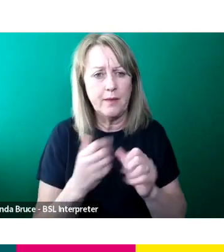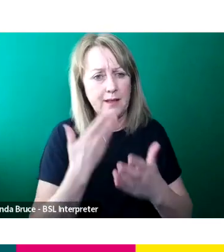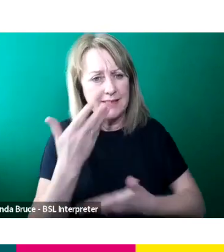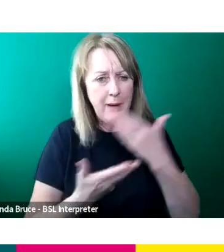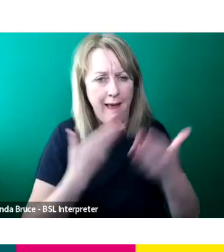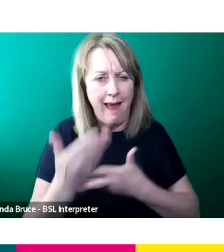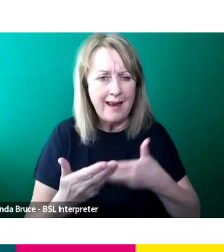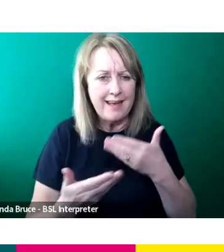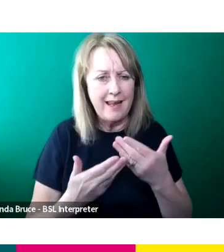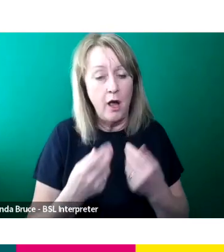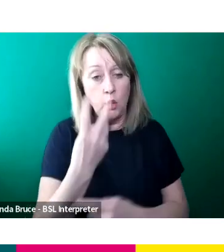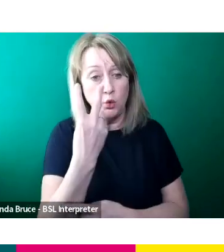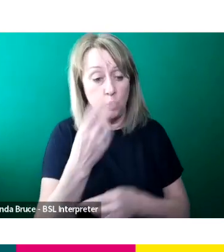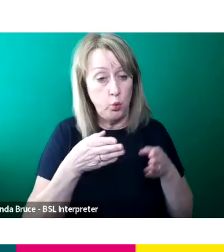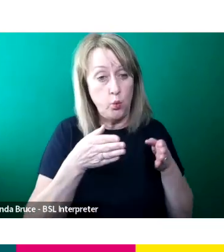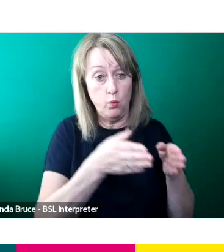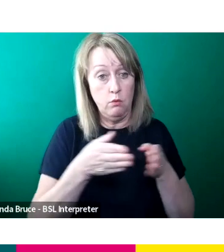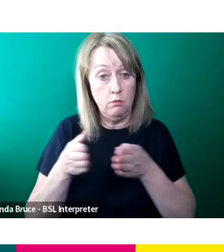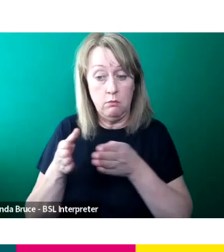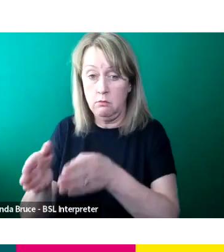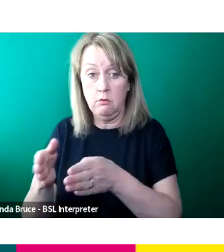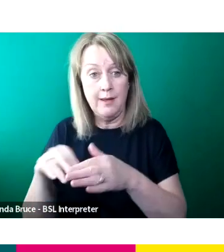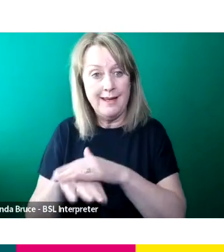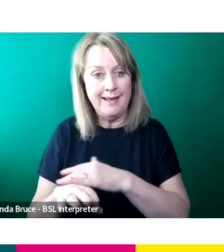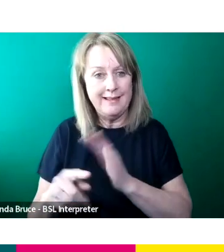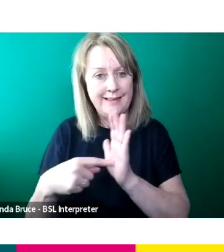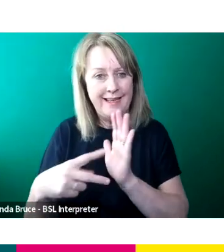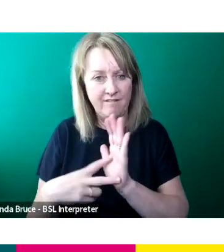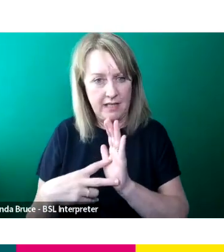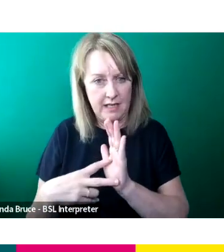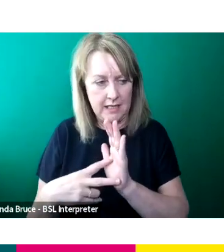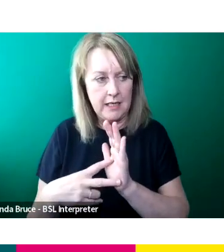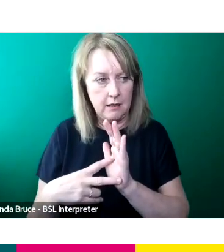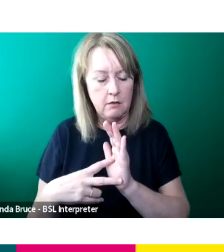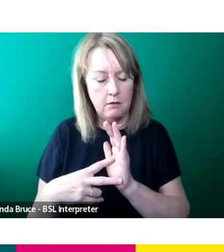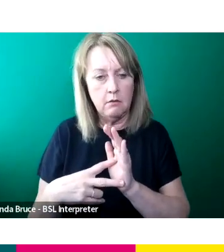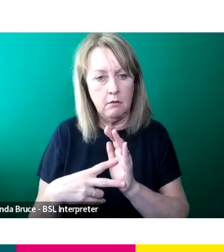of two routes into television in unscripted and what we kind of work with.